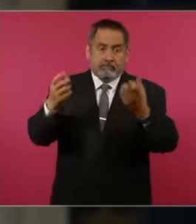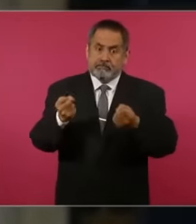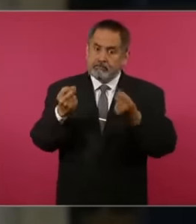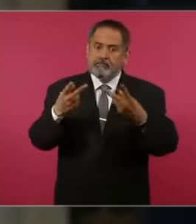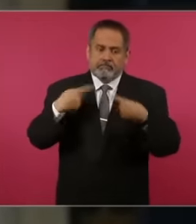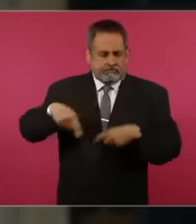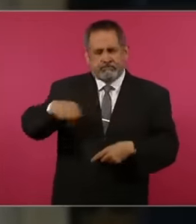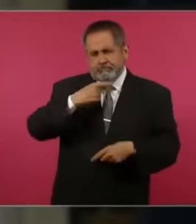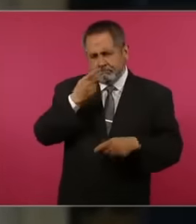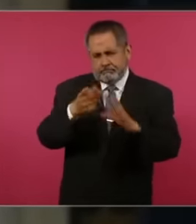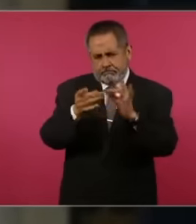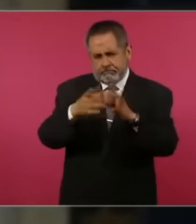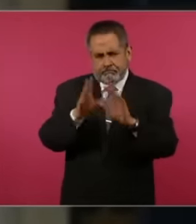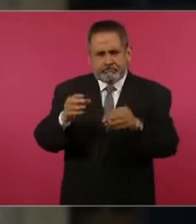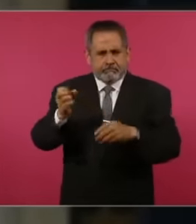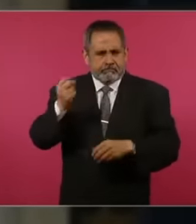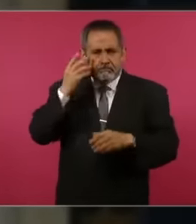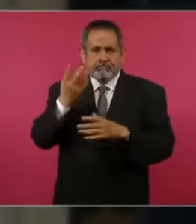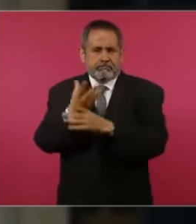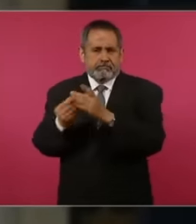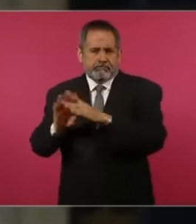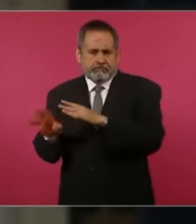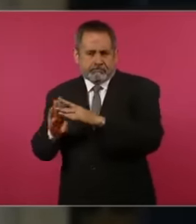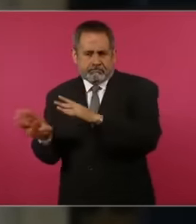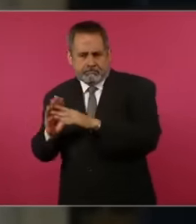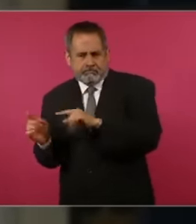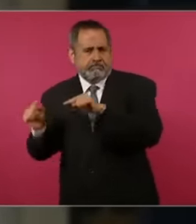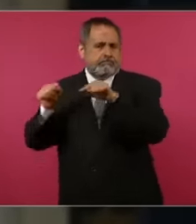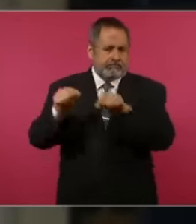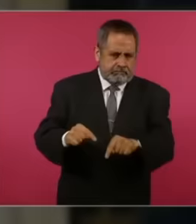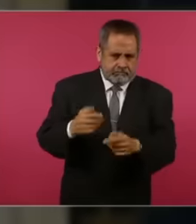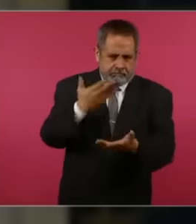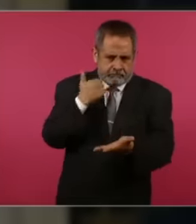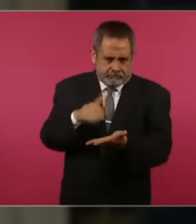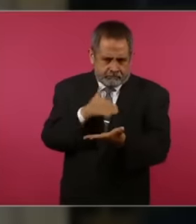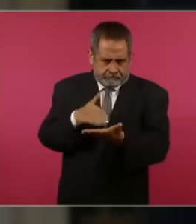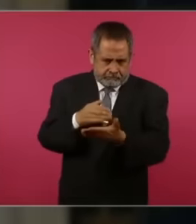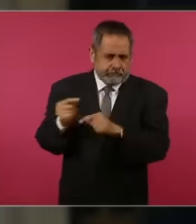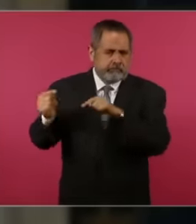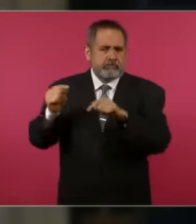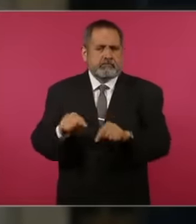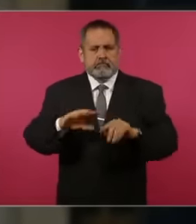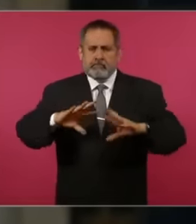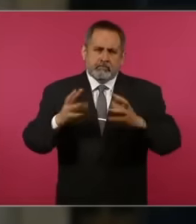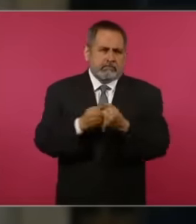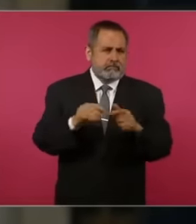talked about a lot about of irregular migrants in an irregular situation there were about 780,000 who